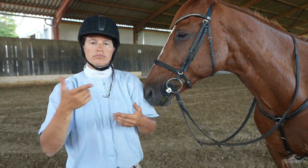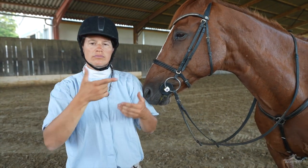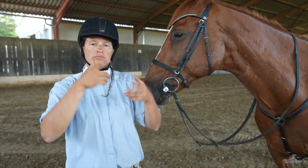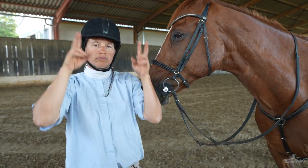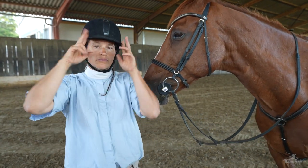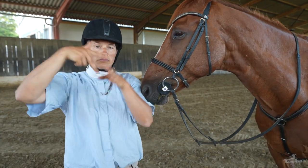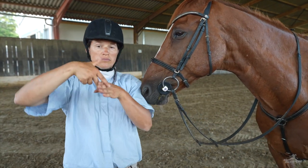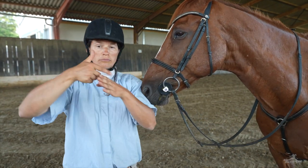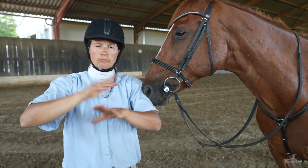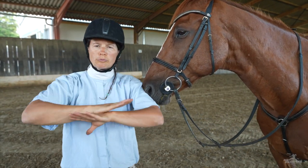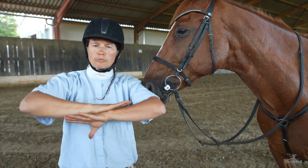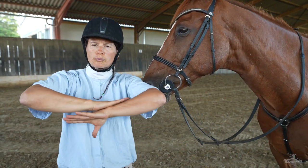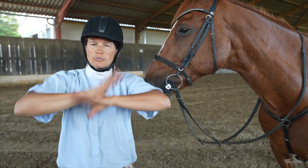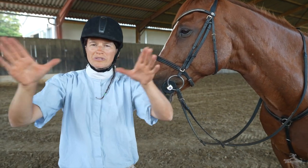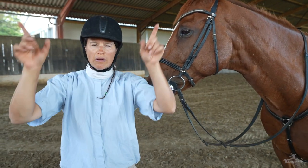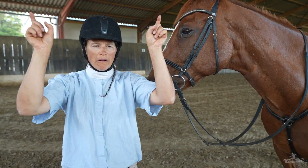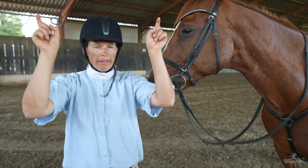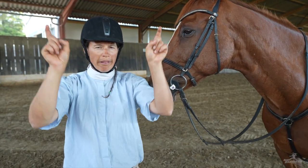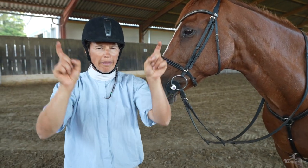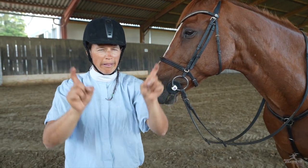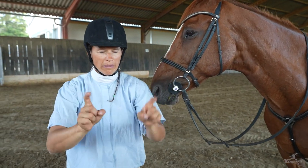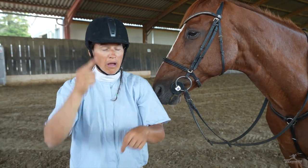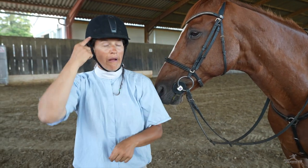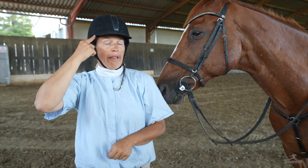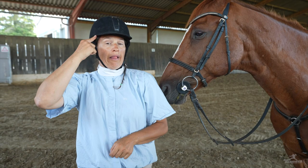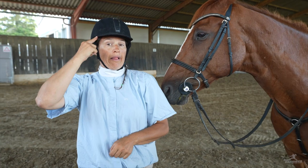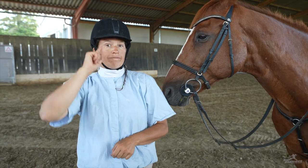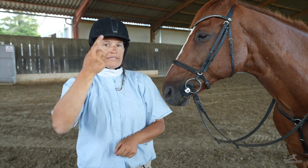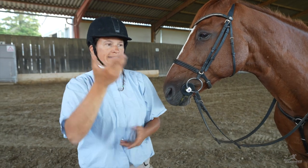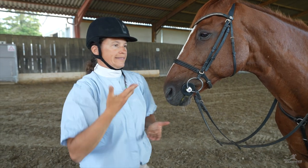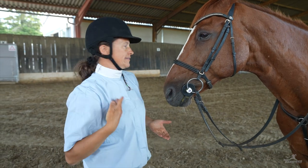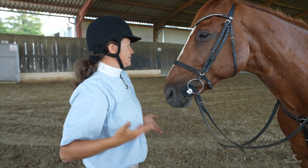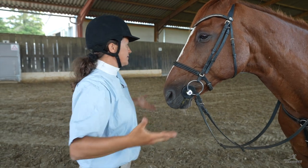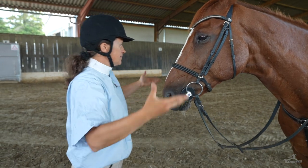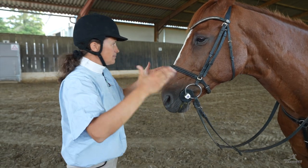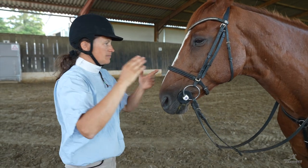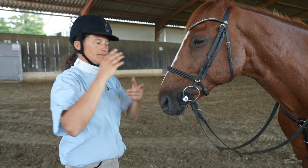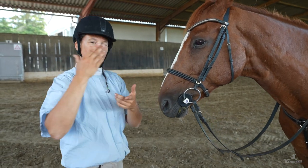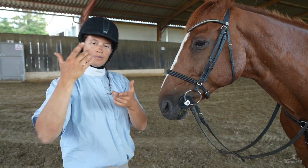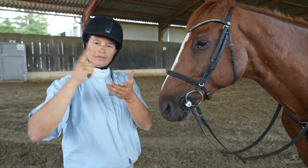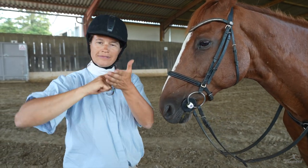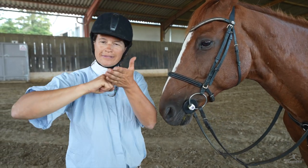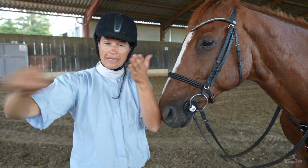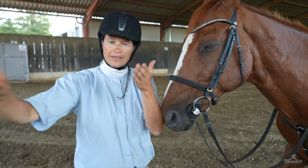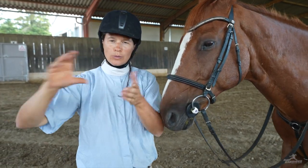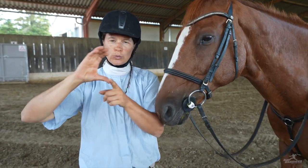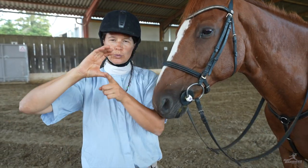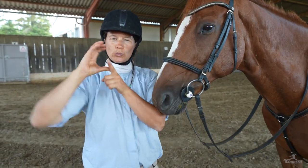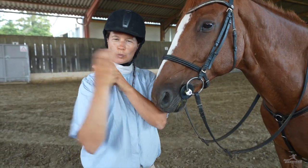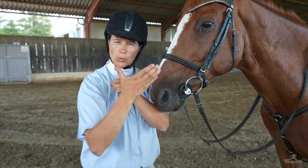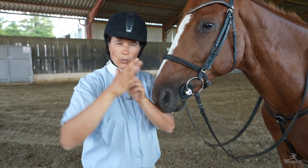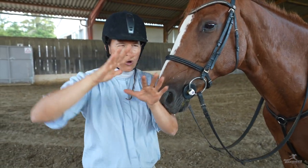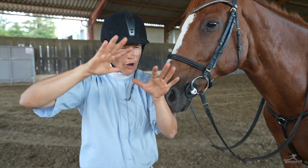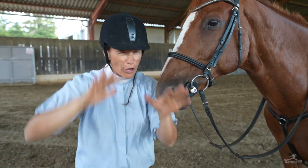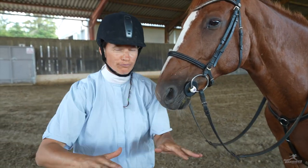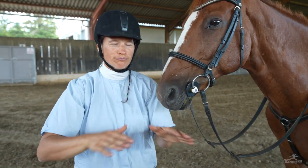So as the need for riding went down, it was still worth highlighting the skills